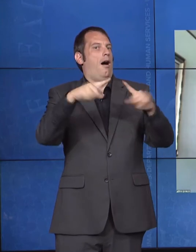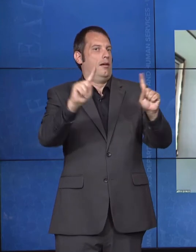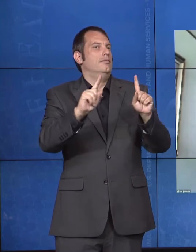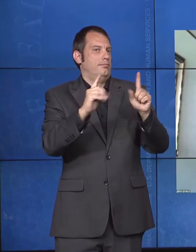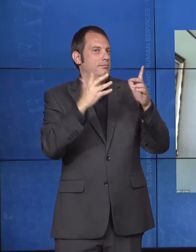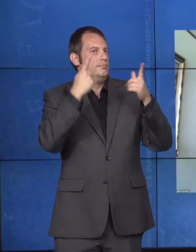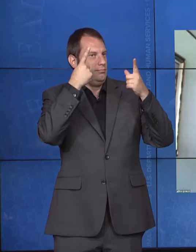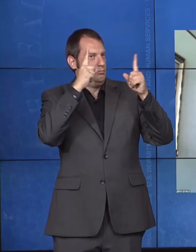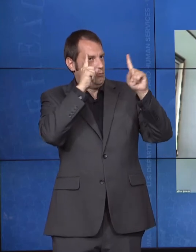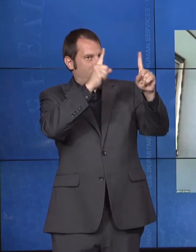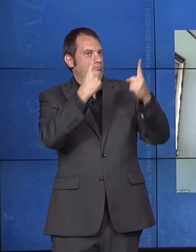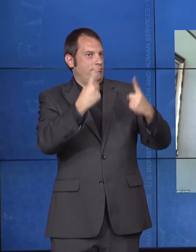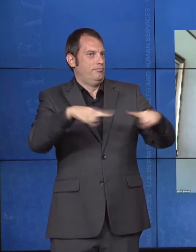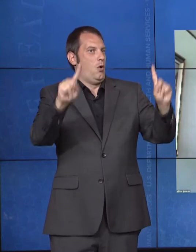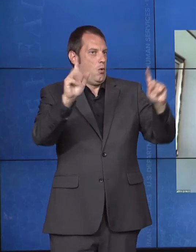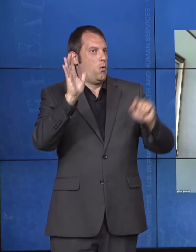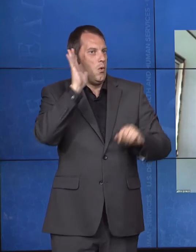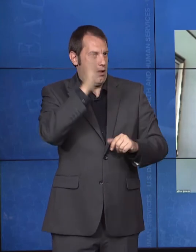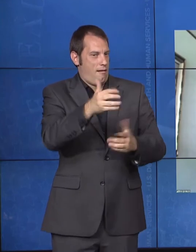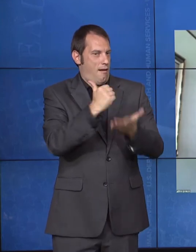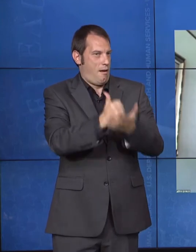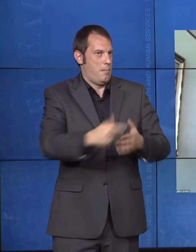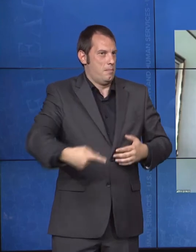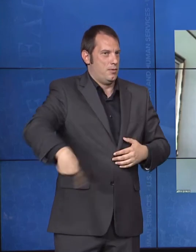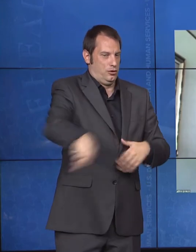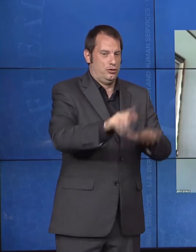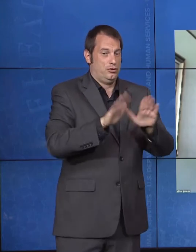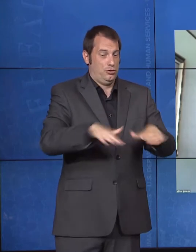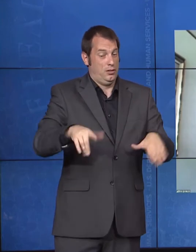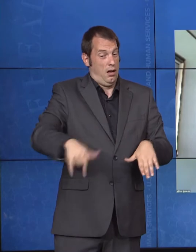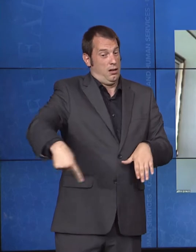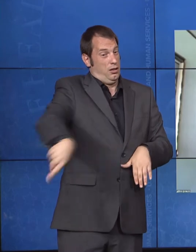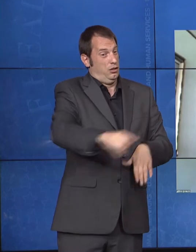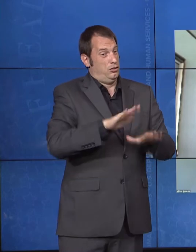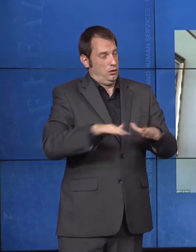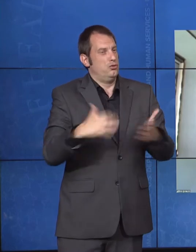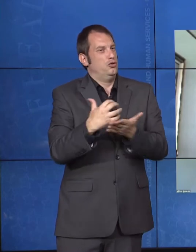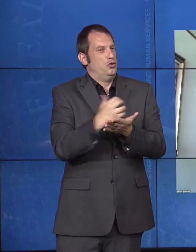and a loving forever family. And we're looking at where they removed from their families